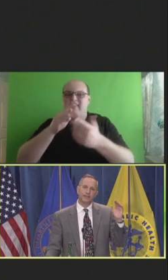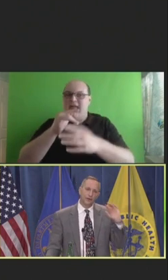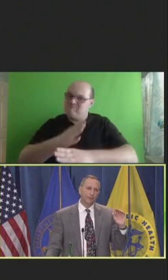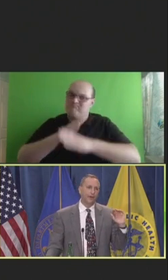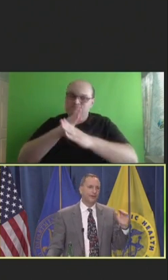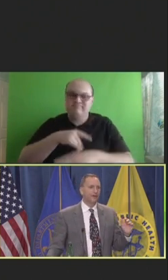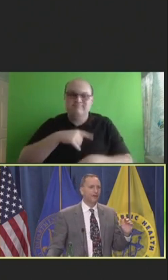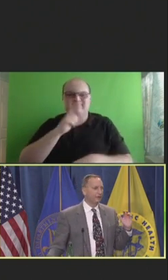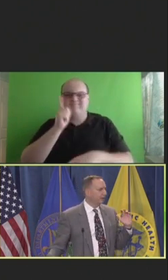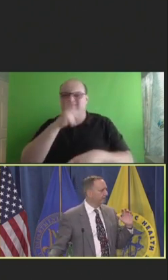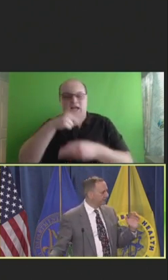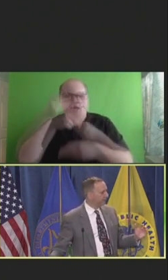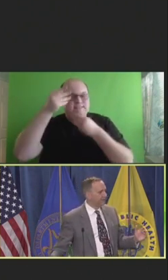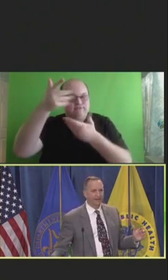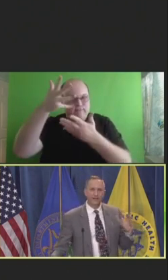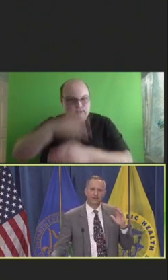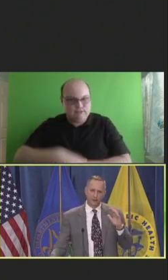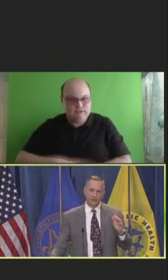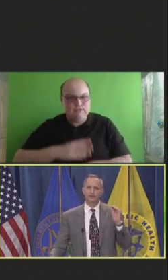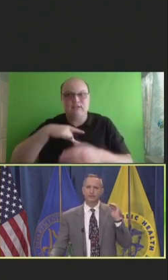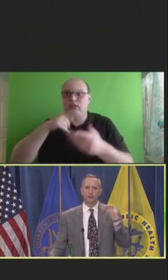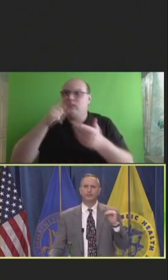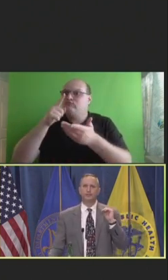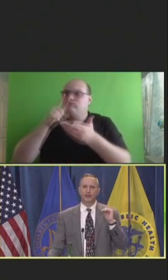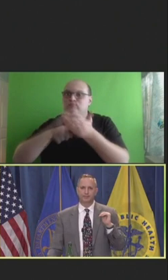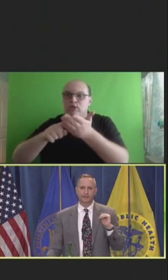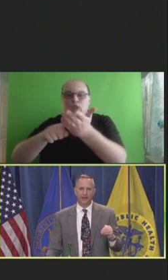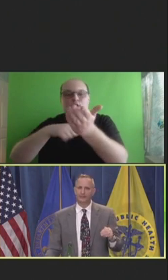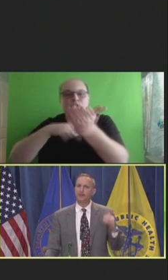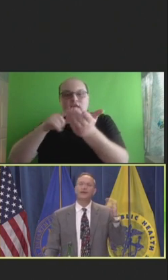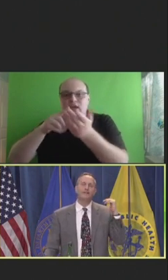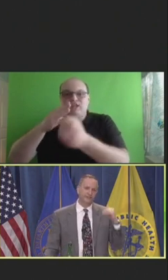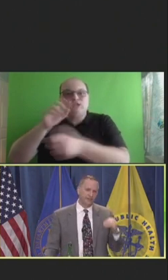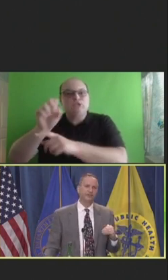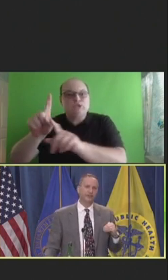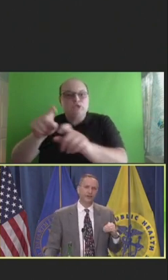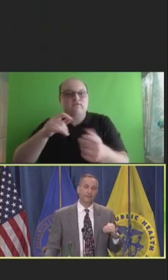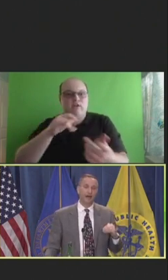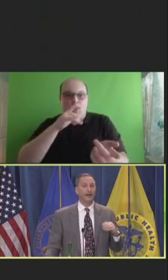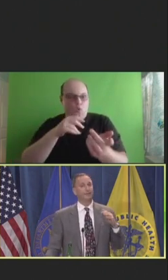Year upon year if you look at surveys, nurses are the most trusted profession. Physicians aren't far behind.